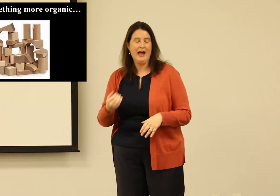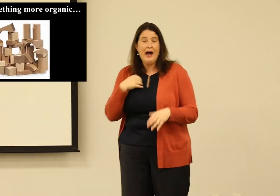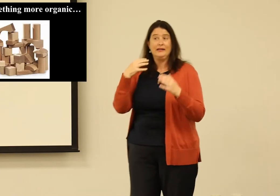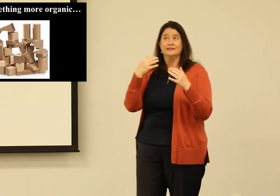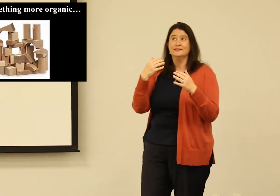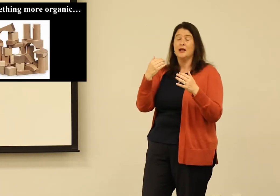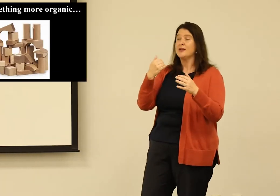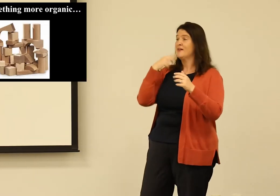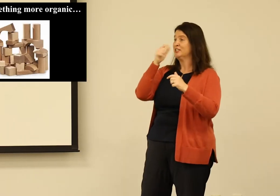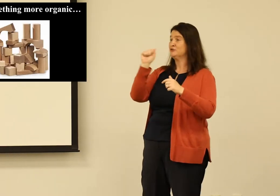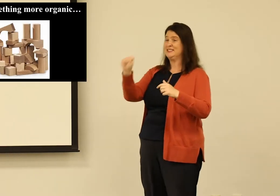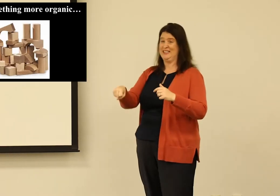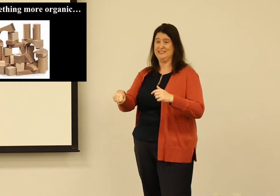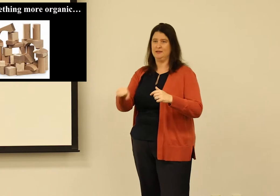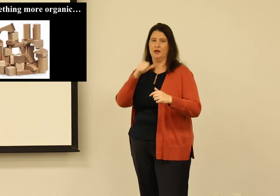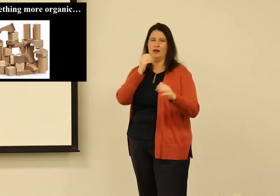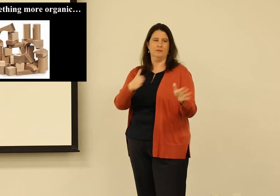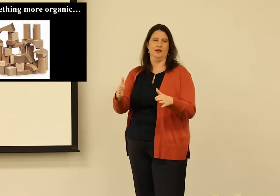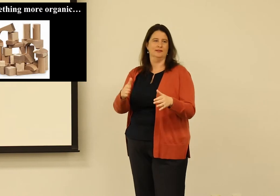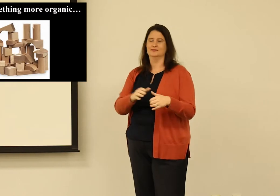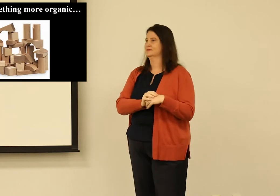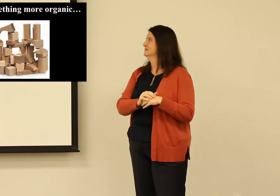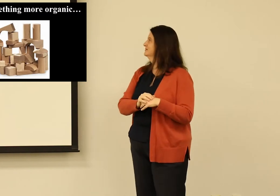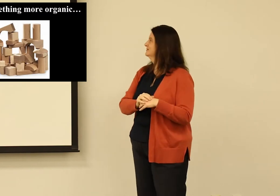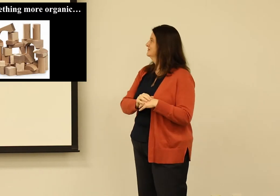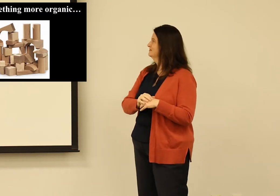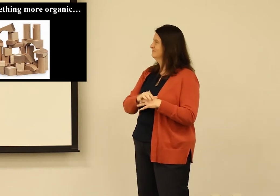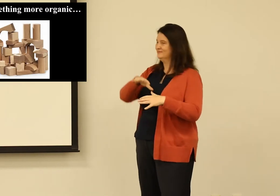So no plan. I had an interest, but I didn't have a plan.